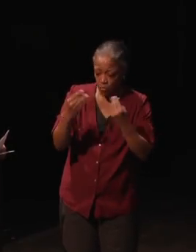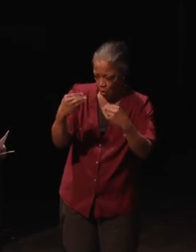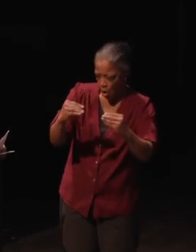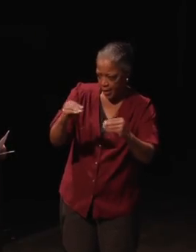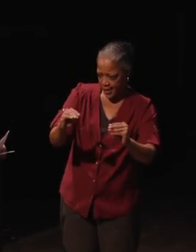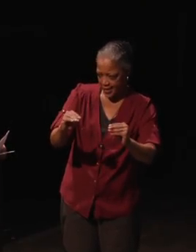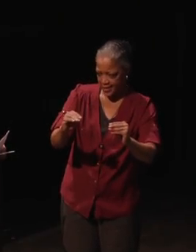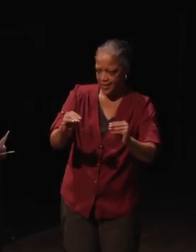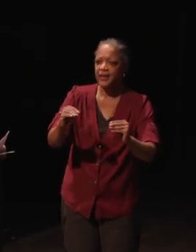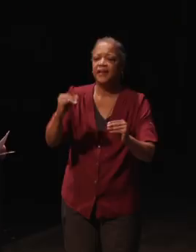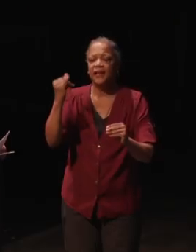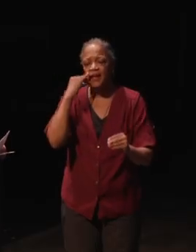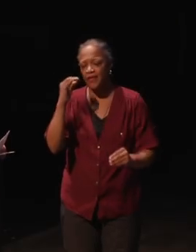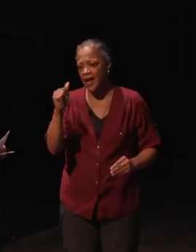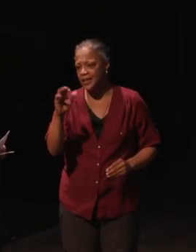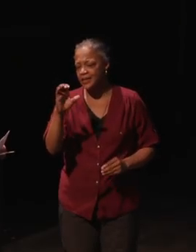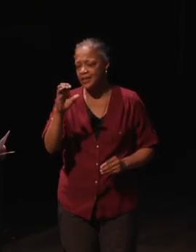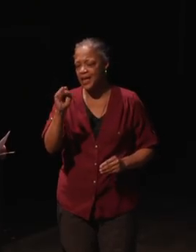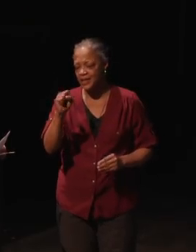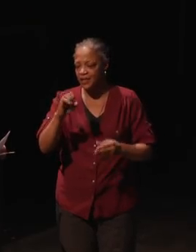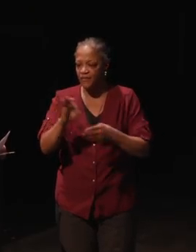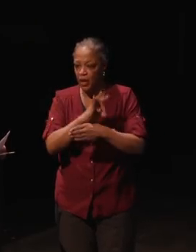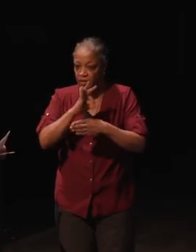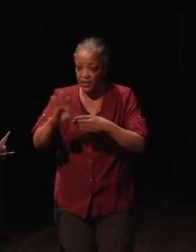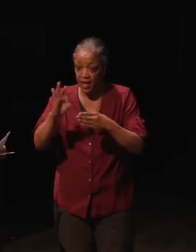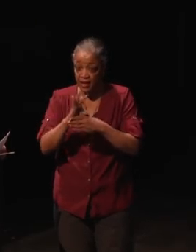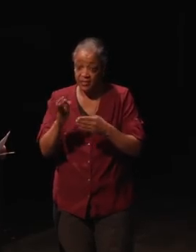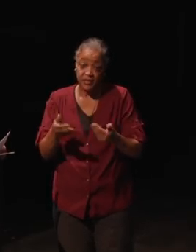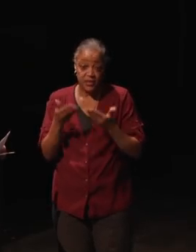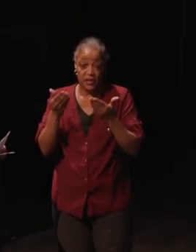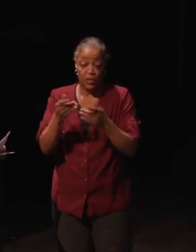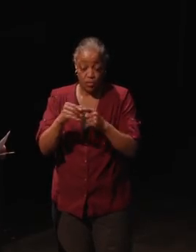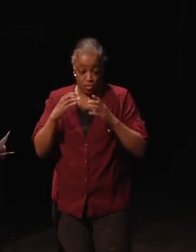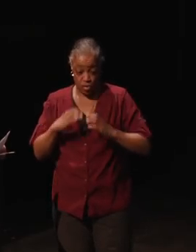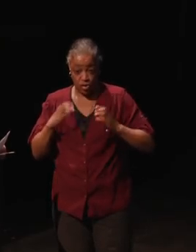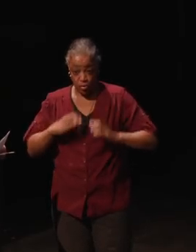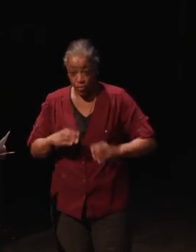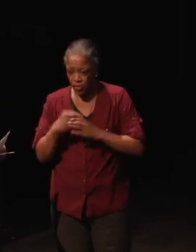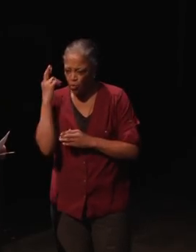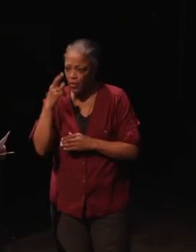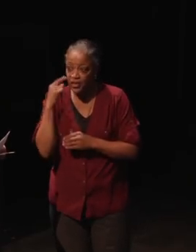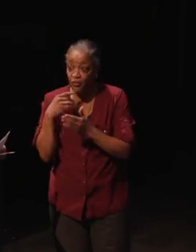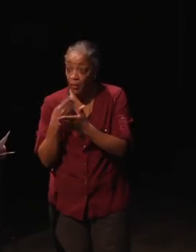whether ACS functionality is suggested to consumers as a reason for purchasing,